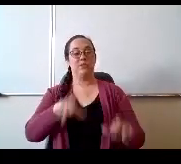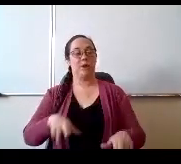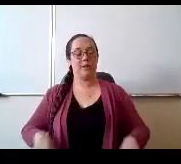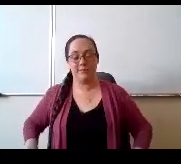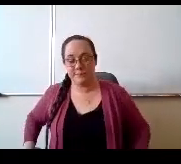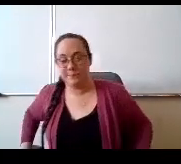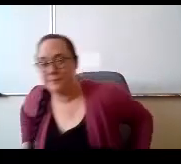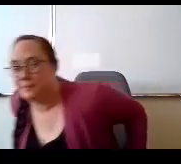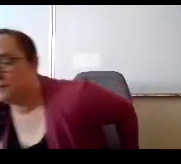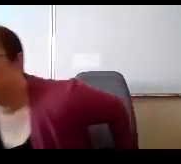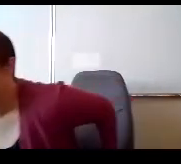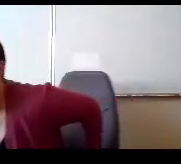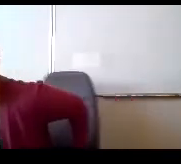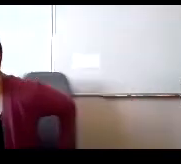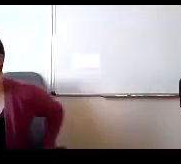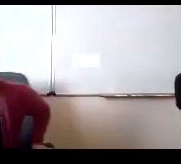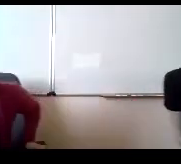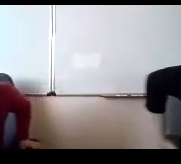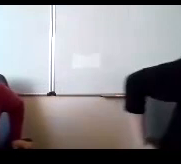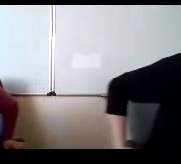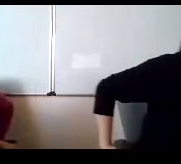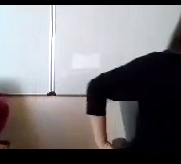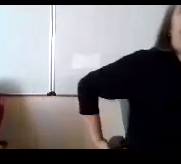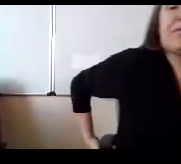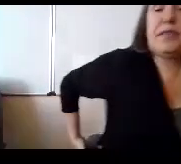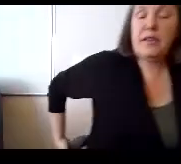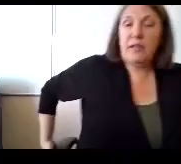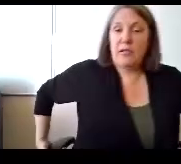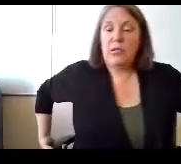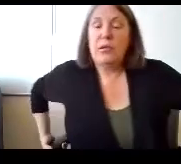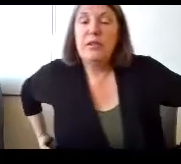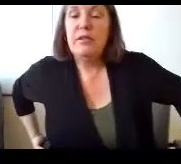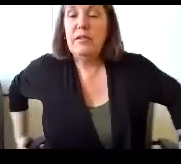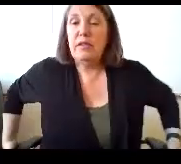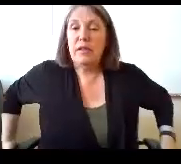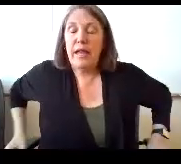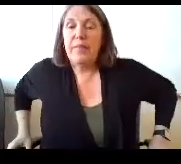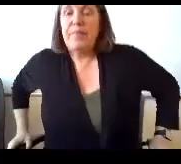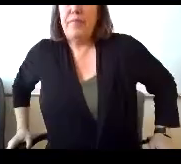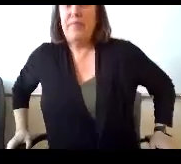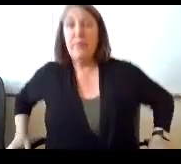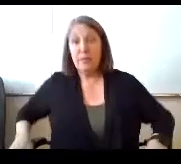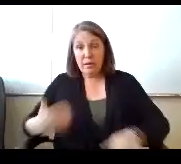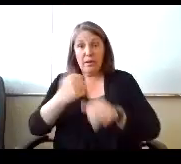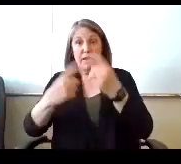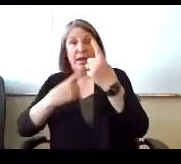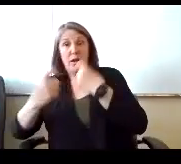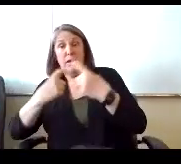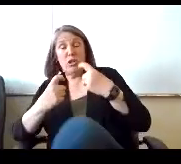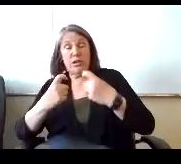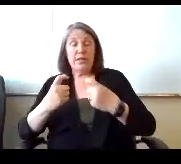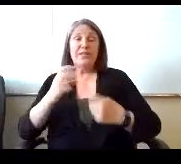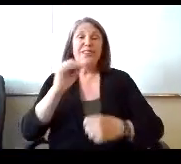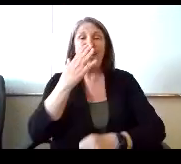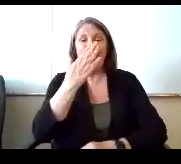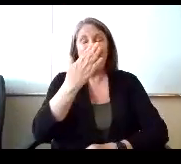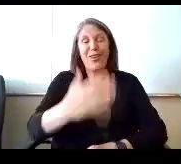Anybody have questions for Mr. Royer before we move on? Go ahead. Thank you, Miss Reynolds. Thank you Mr.